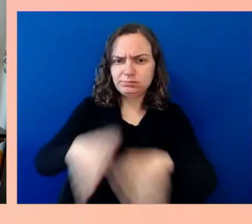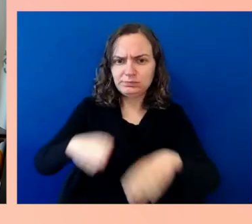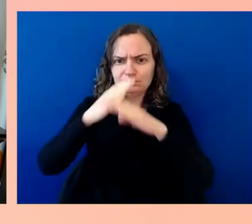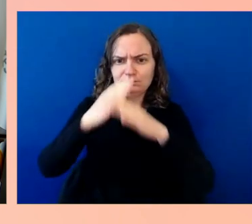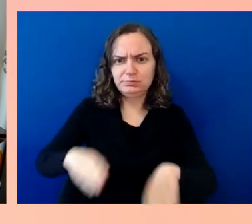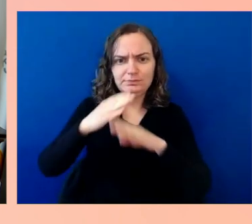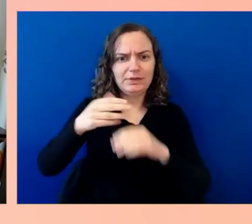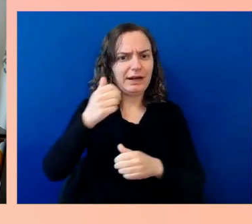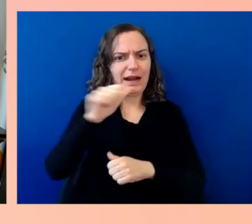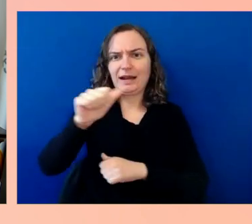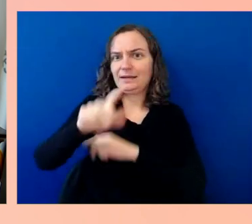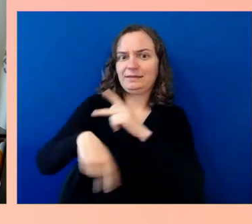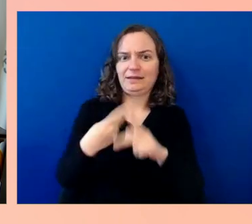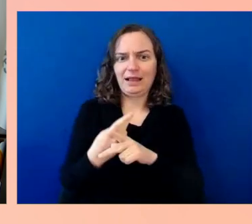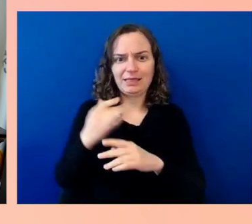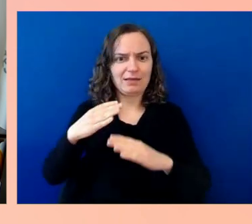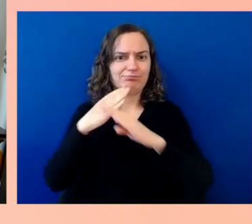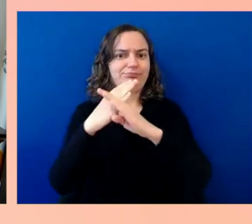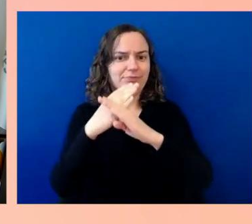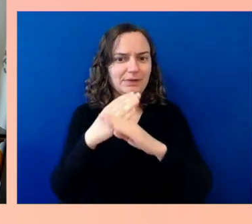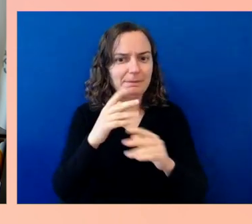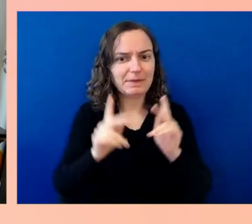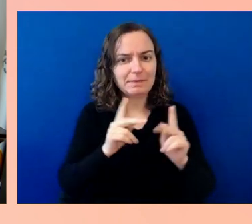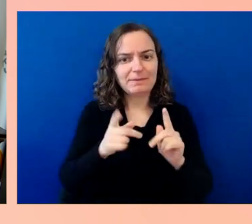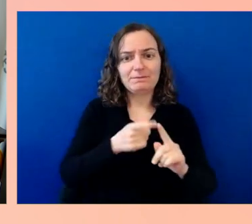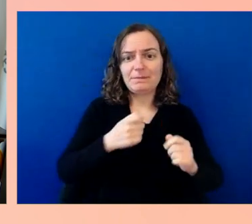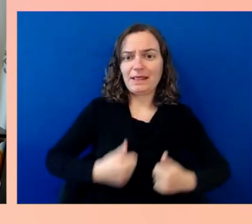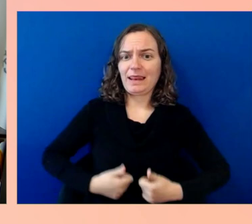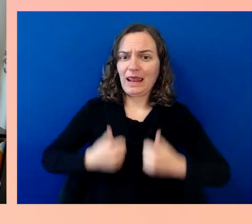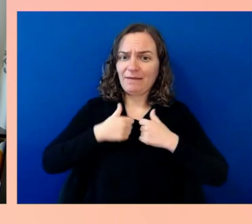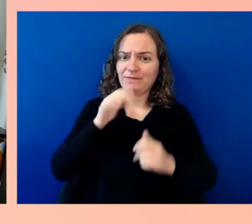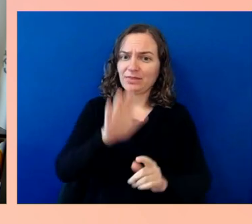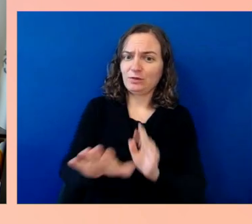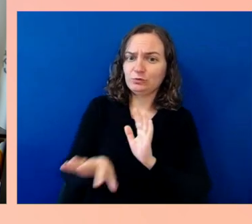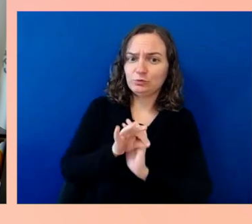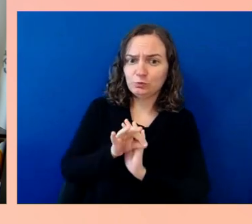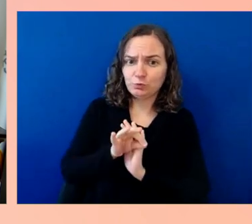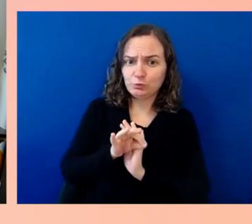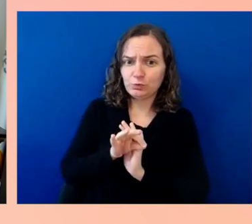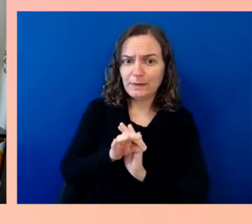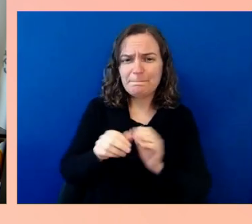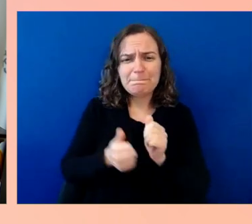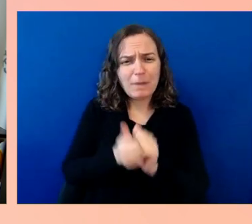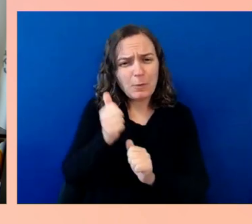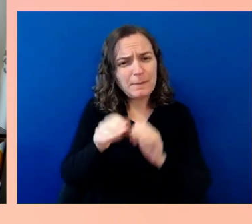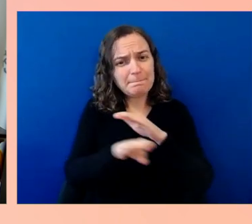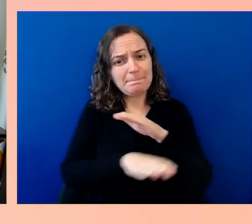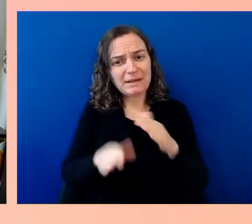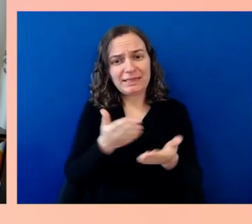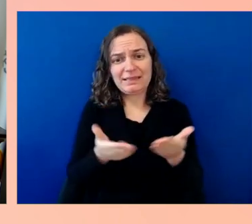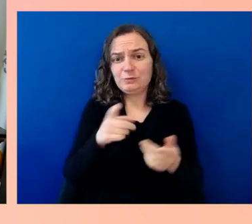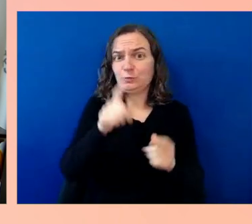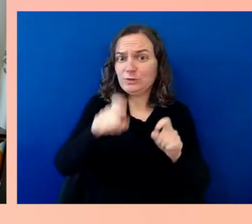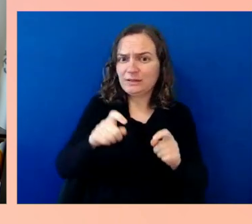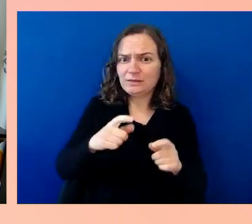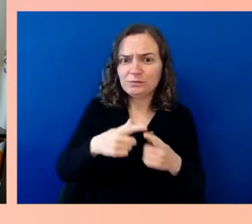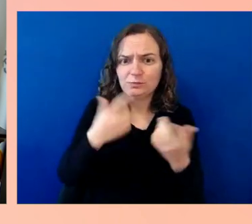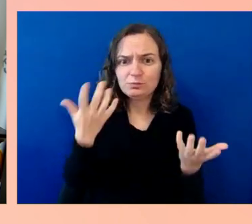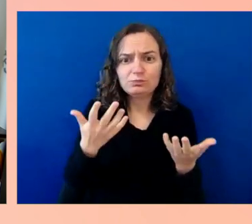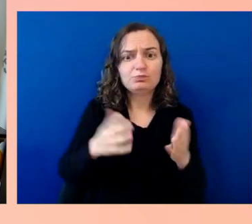to thrive is the ability to get around, to access opportunities for work, for education. To be with loved ones,